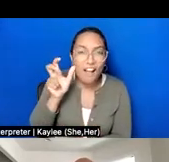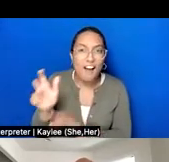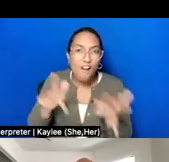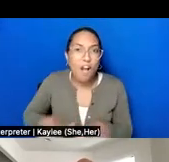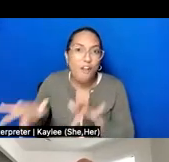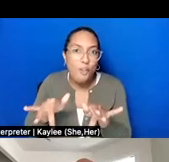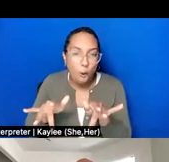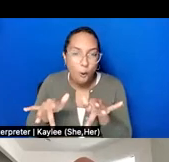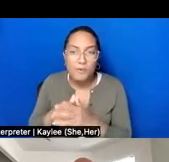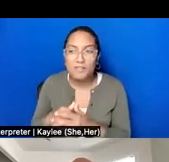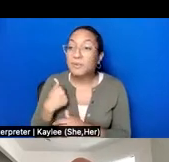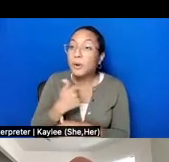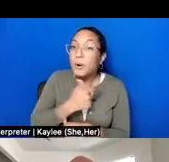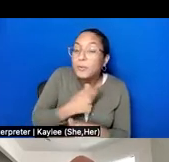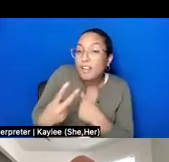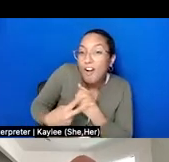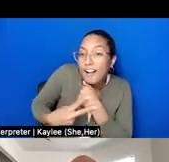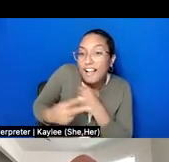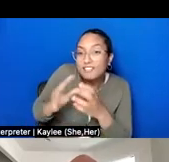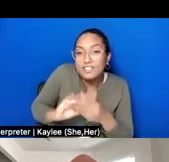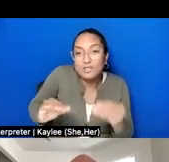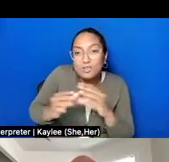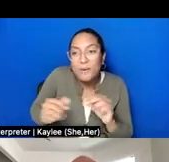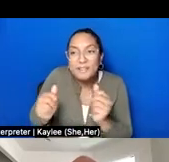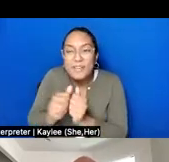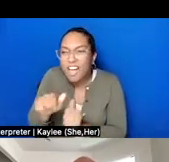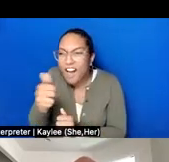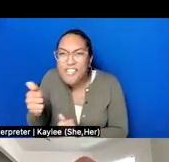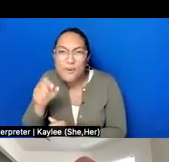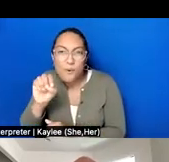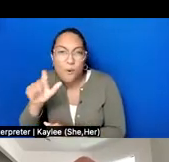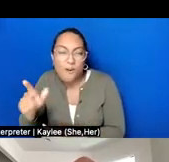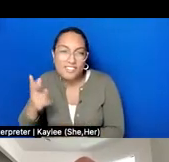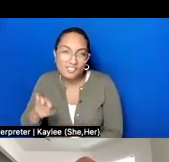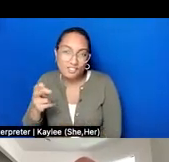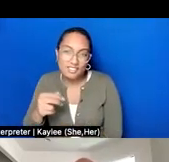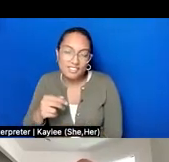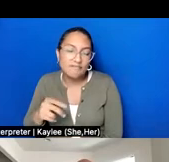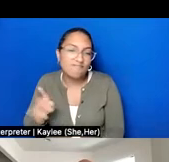stories along with our other oral histories. So this is really important - so we didn't have,